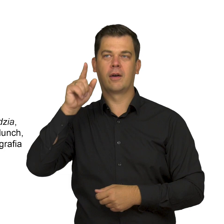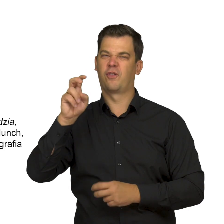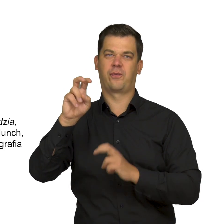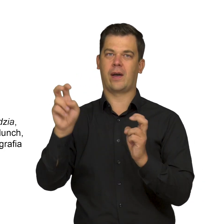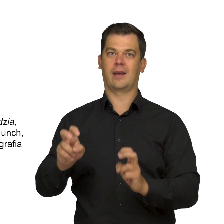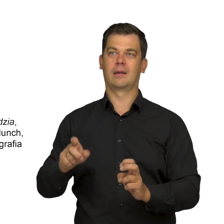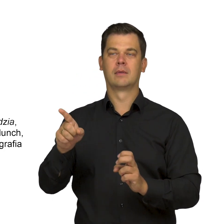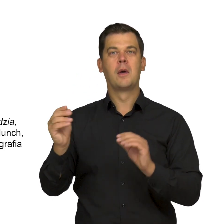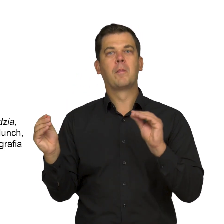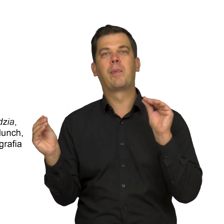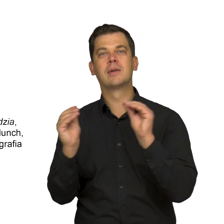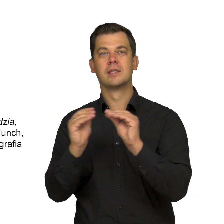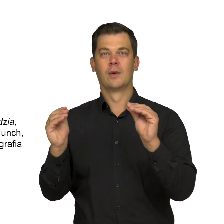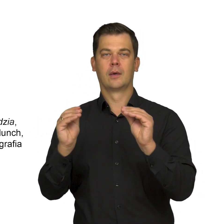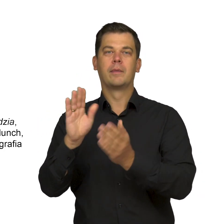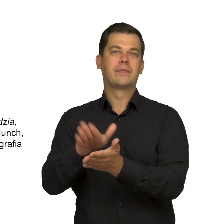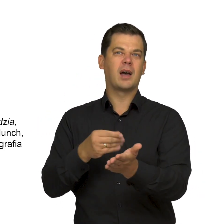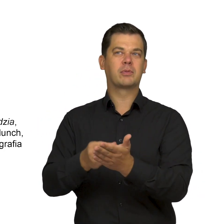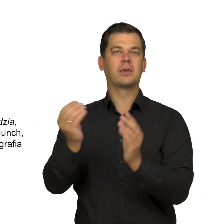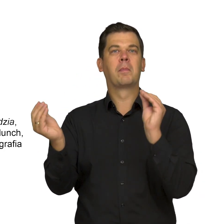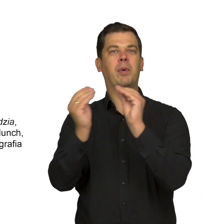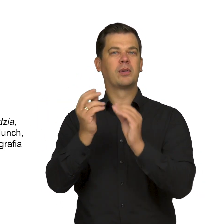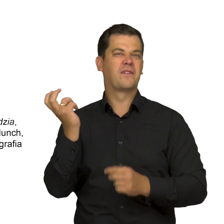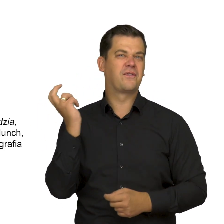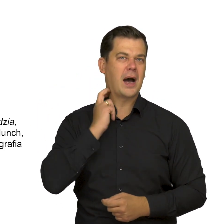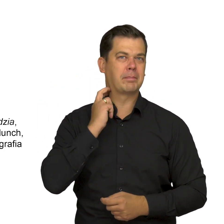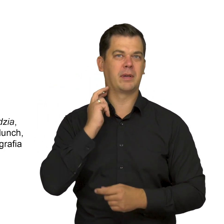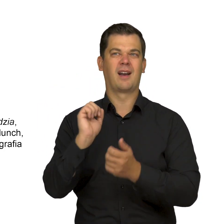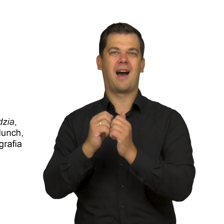of kisses, including vampire kisses, and vampiresses – all of which are also